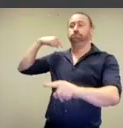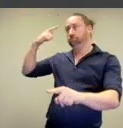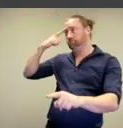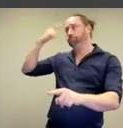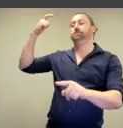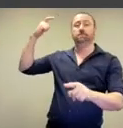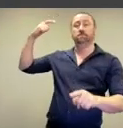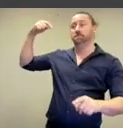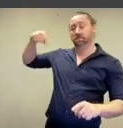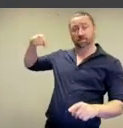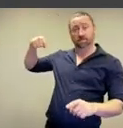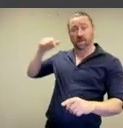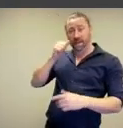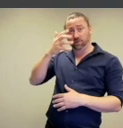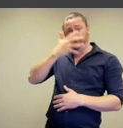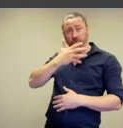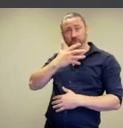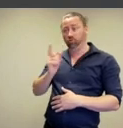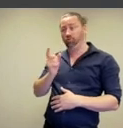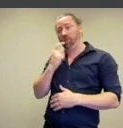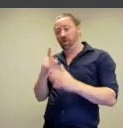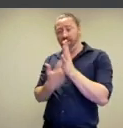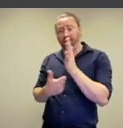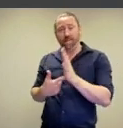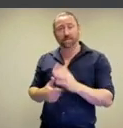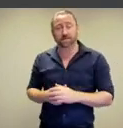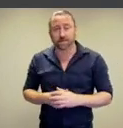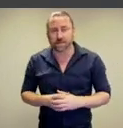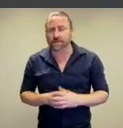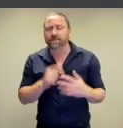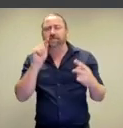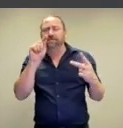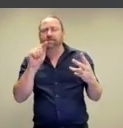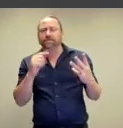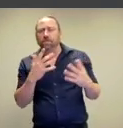dates back to the